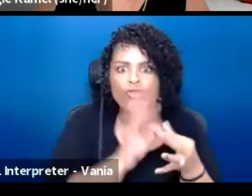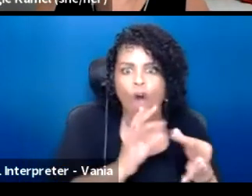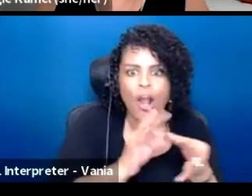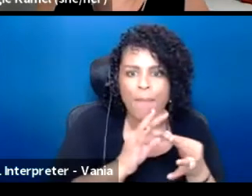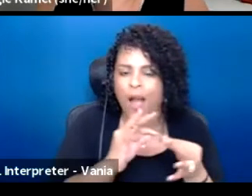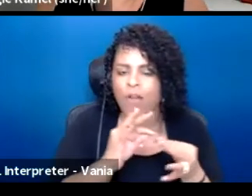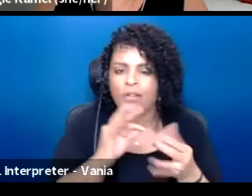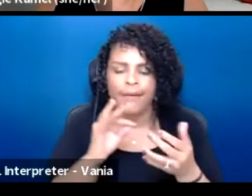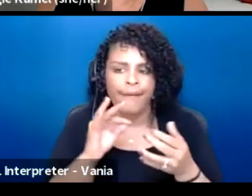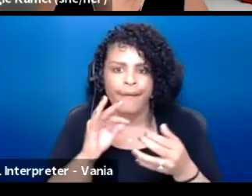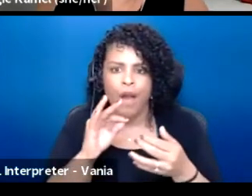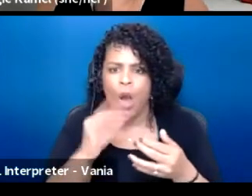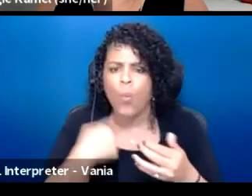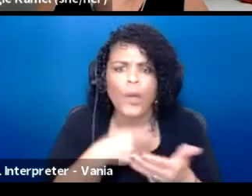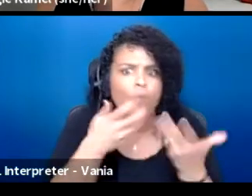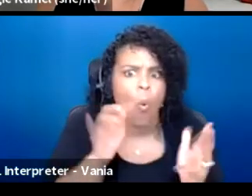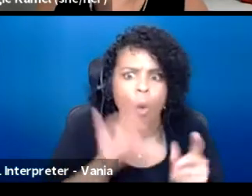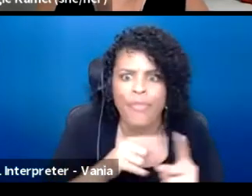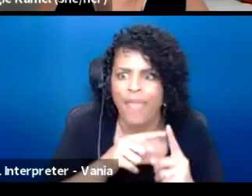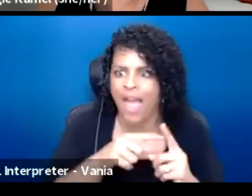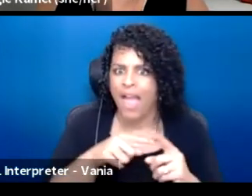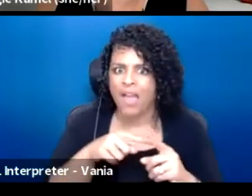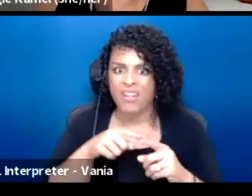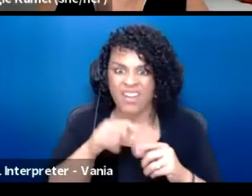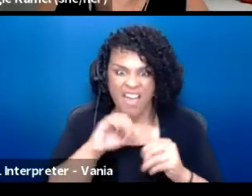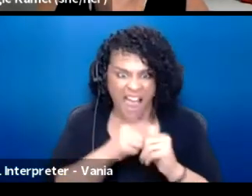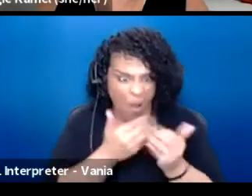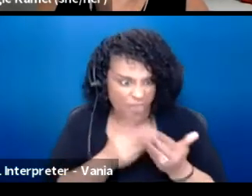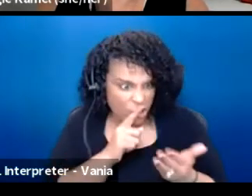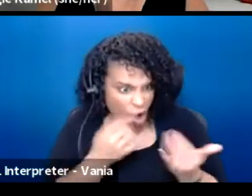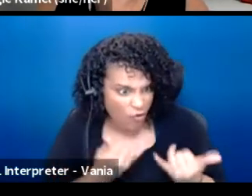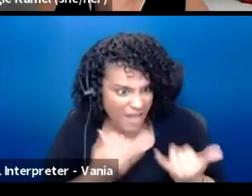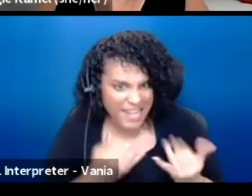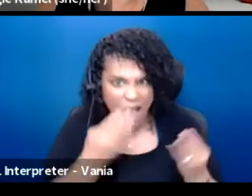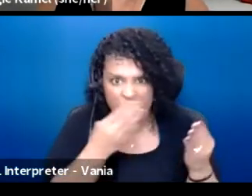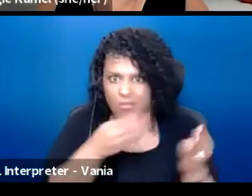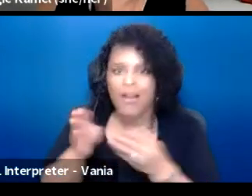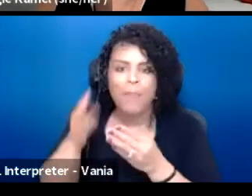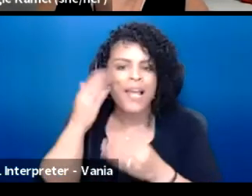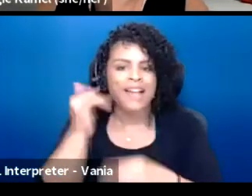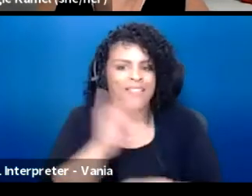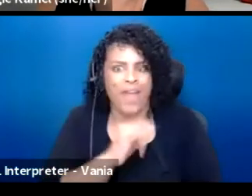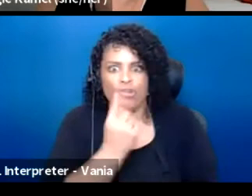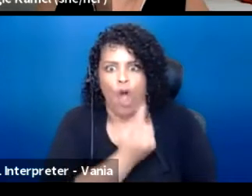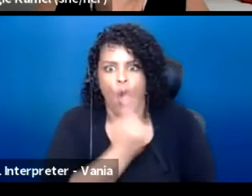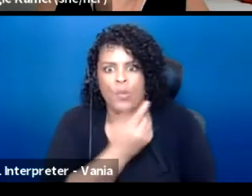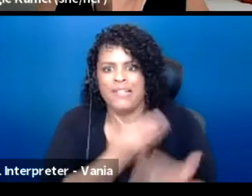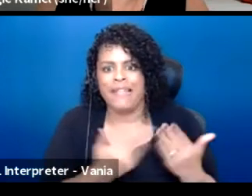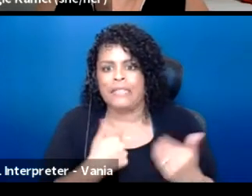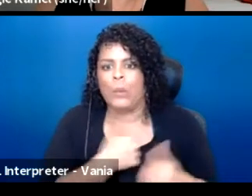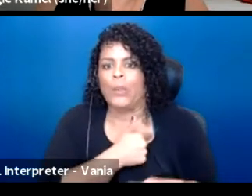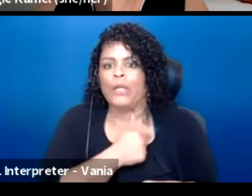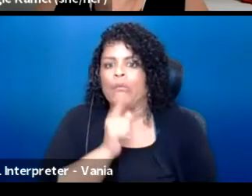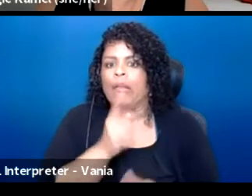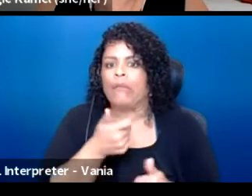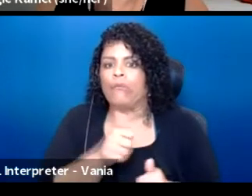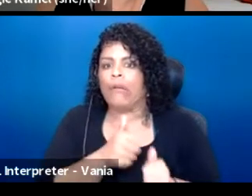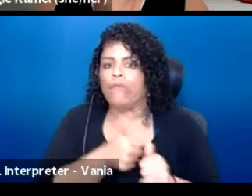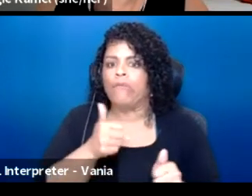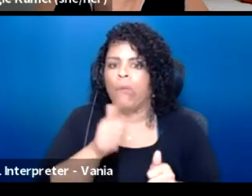or how things are that we're trying to get away from because then that's always the elephant in the room. And so I love how Miki's thinking because I want us